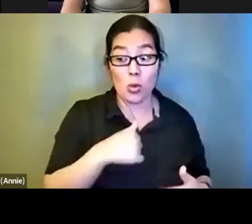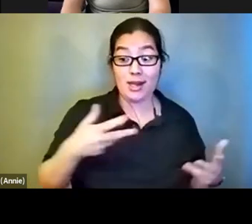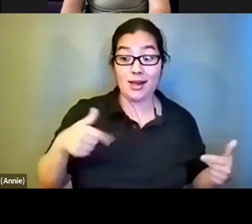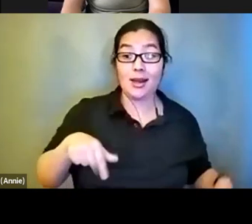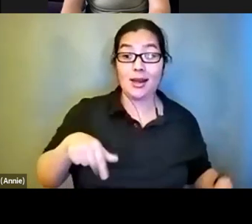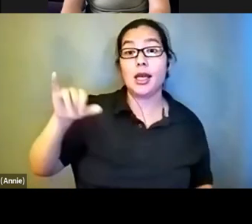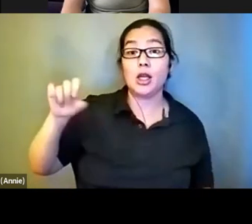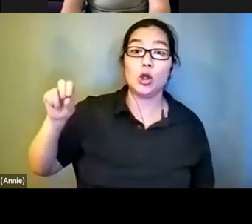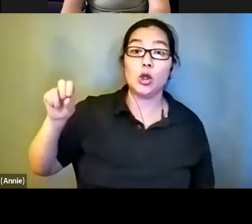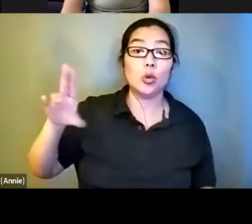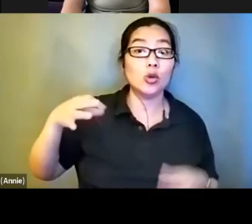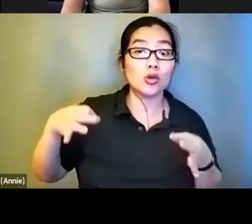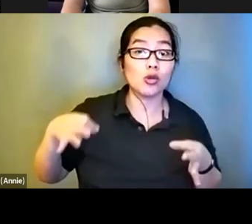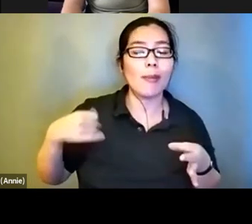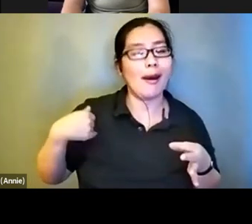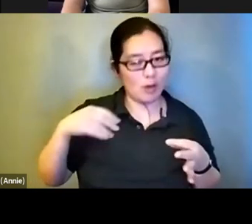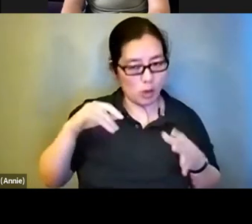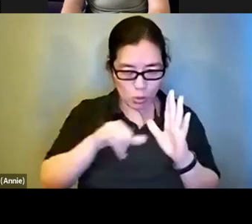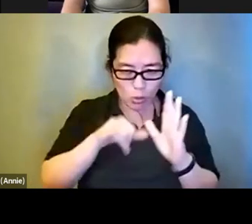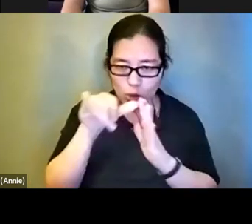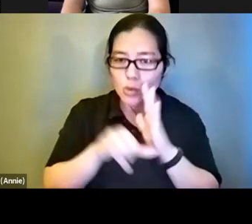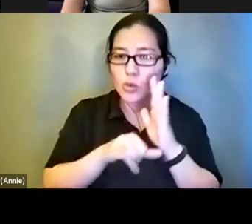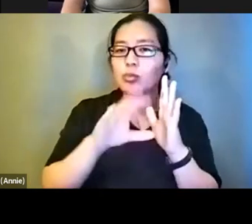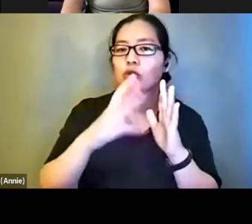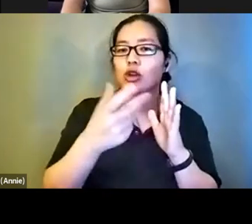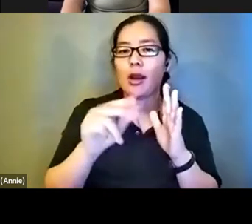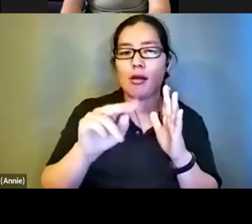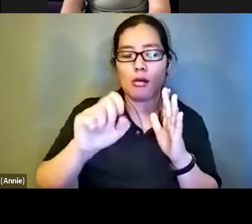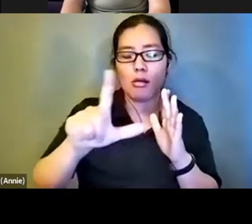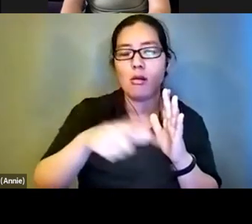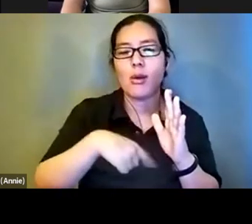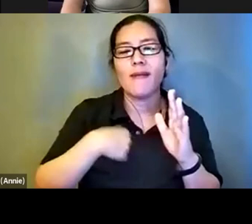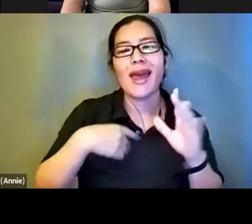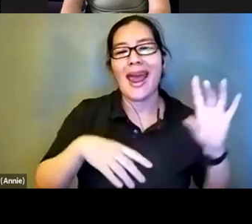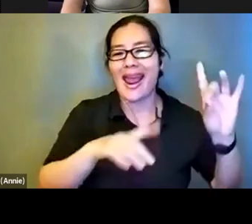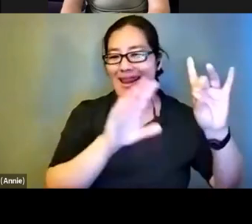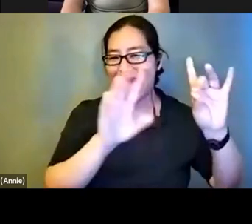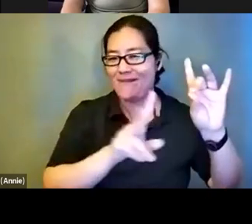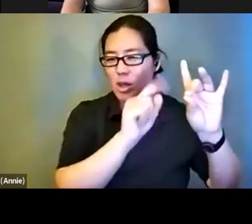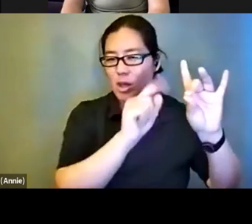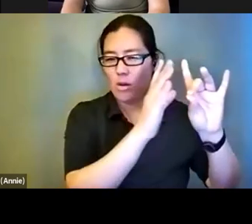You Tube channel where we have videos. There are eight of them that walk you through very basic